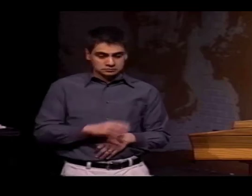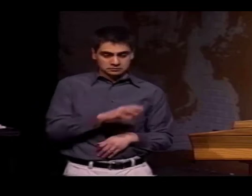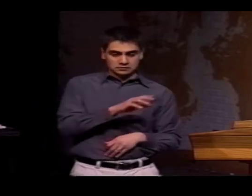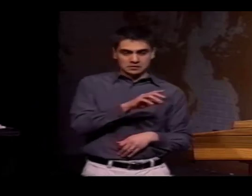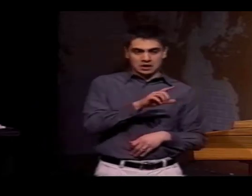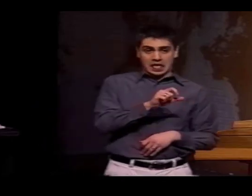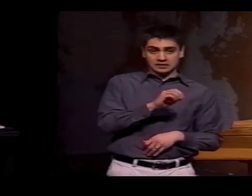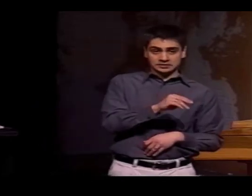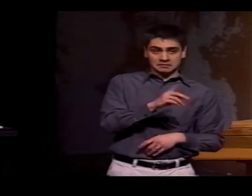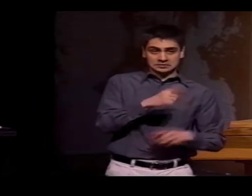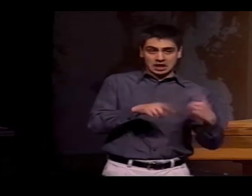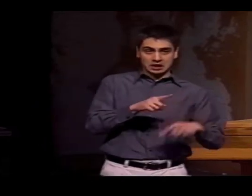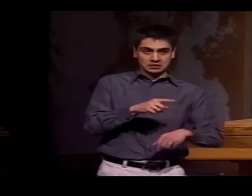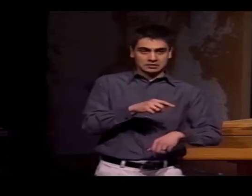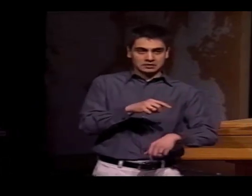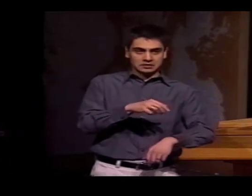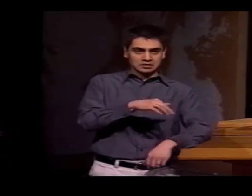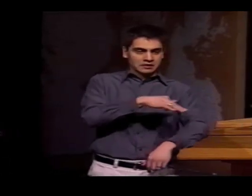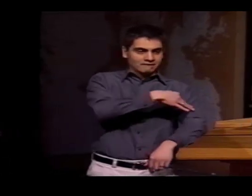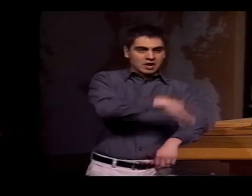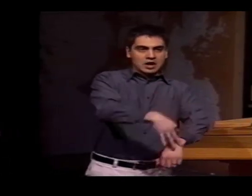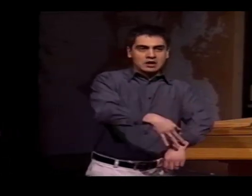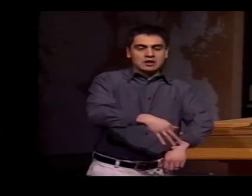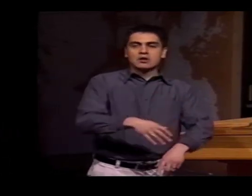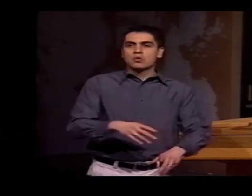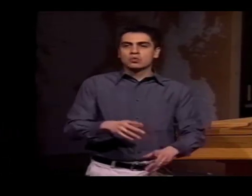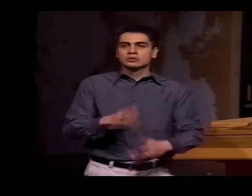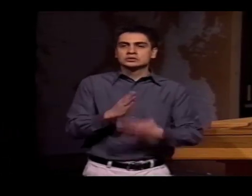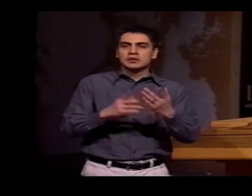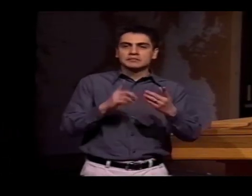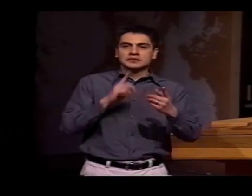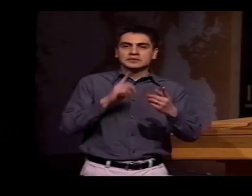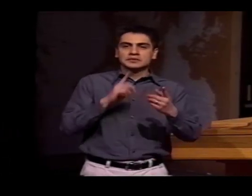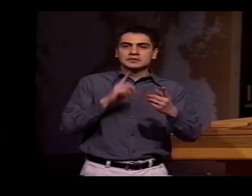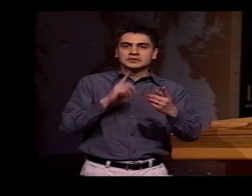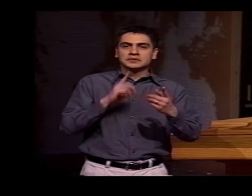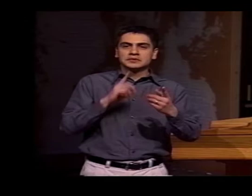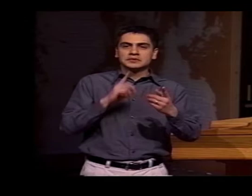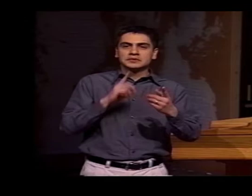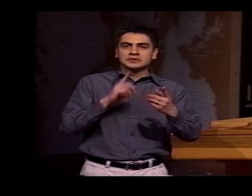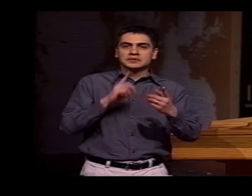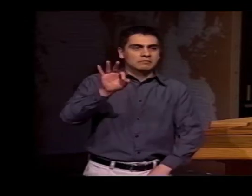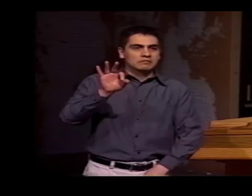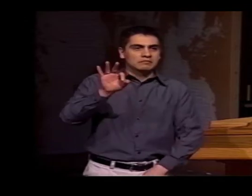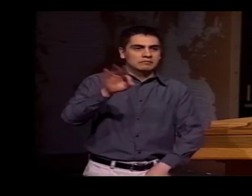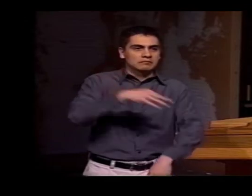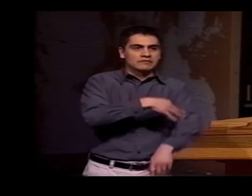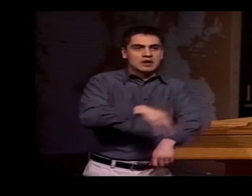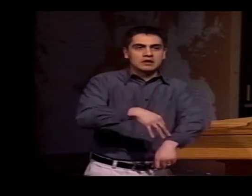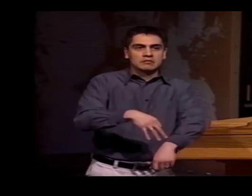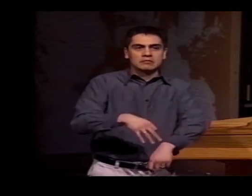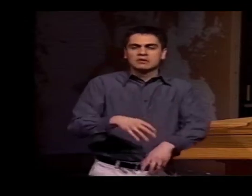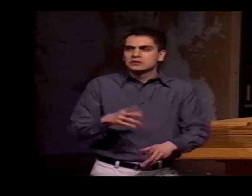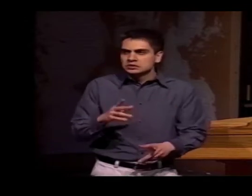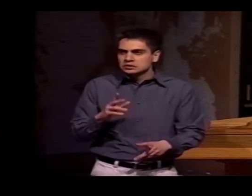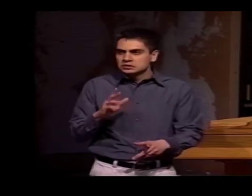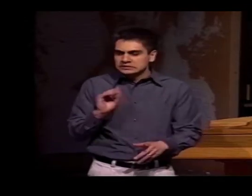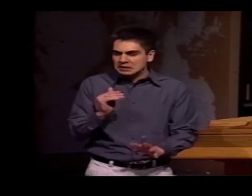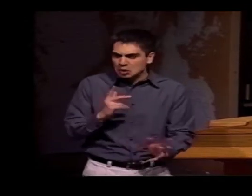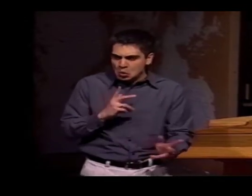IN LSM, EVEN THOUGH THEY'RE USING THE AMERICAN SIGN, SOME DEAF PEOPLE SAY "FAMILY" USING THE LSM SIGN,